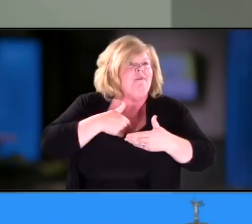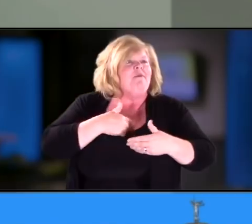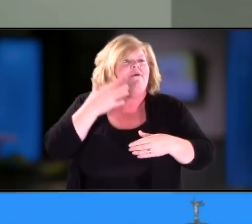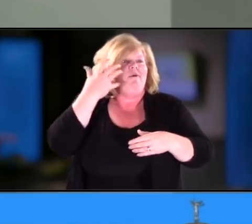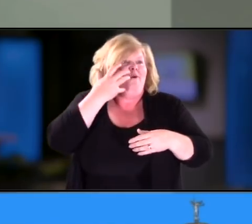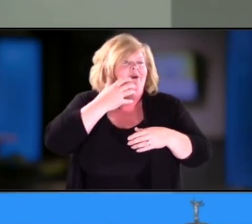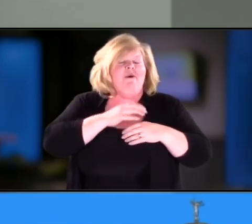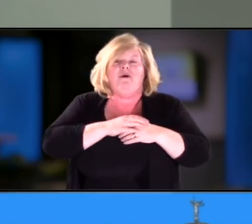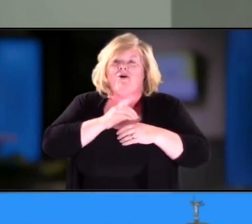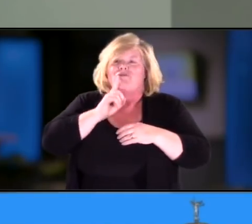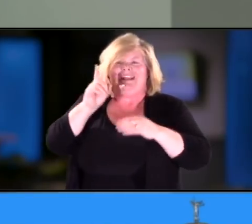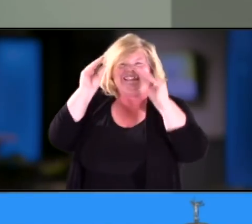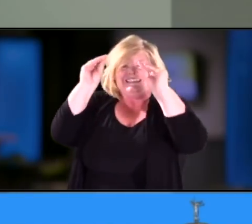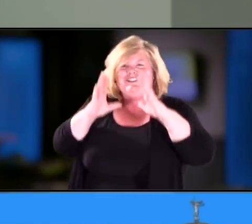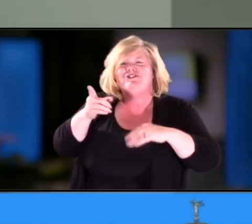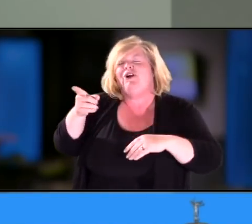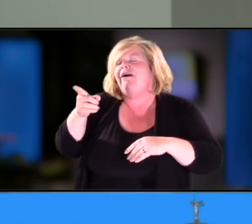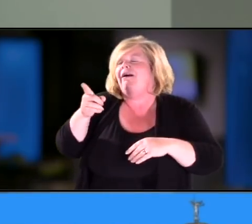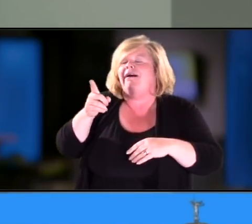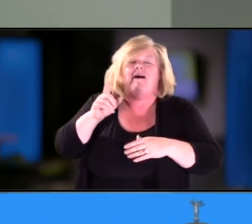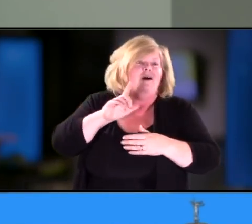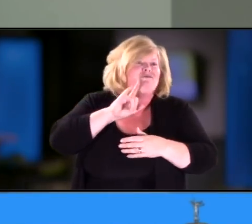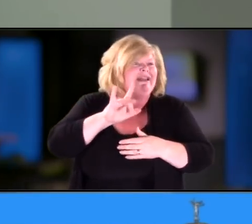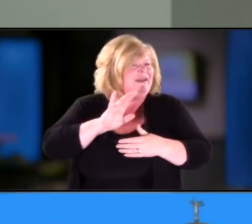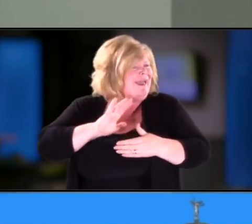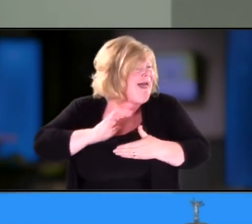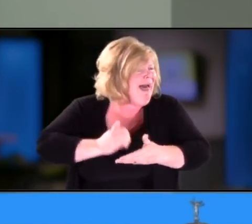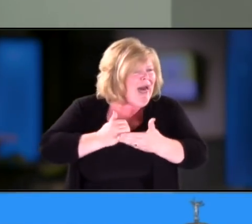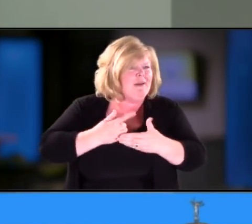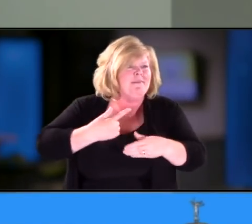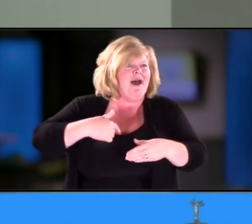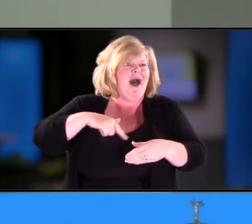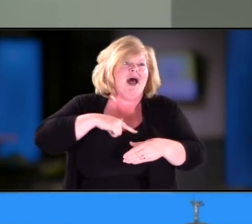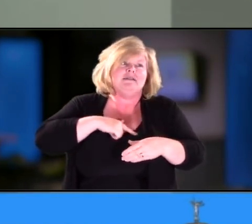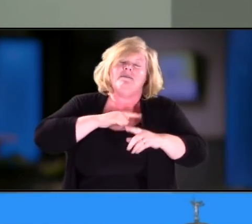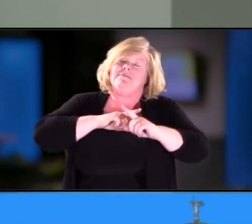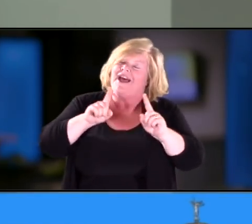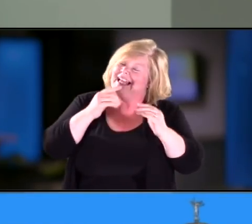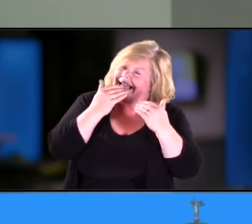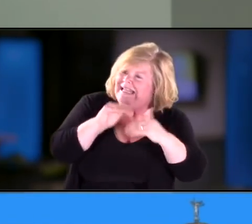She's literally been our lifeline for those 60 minutes, once a month